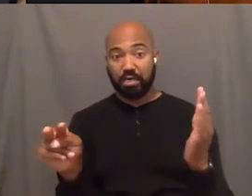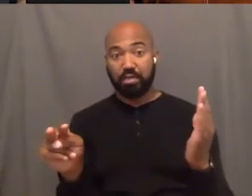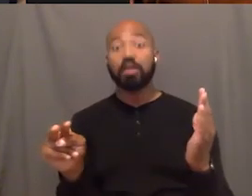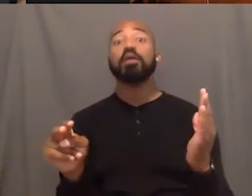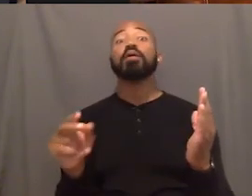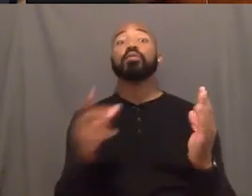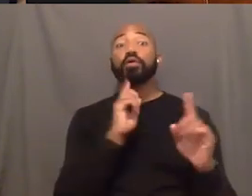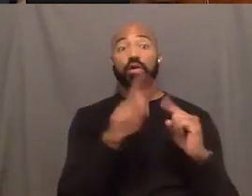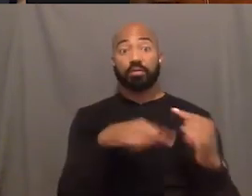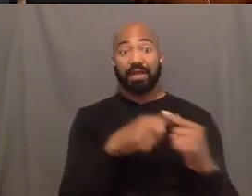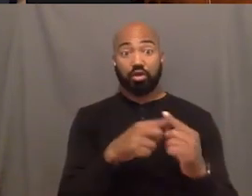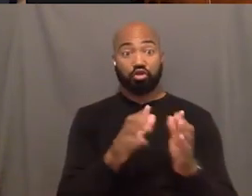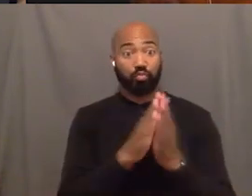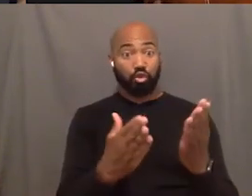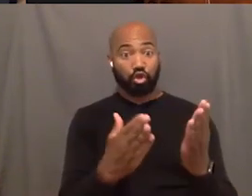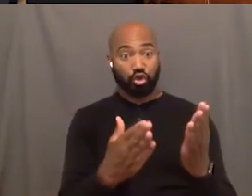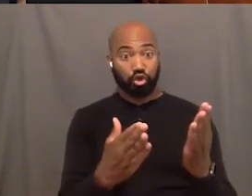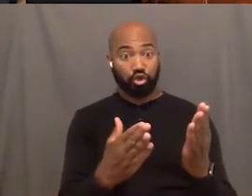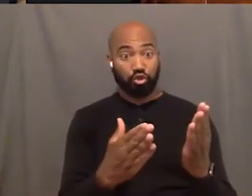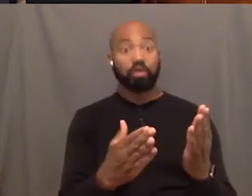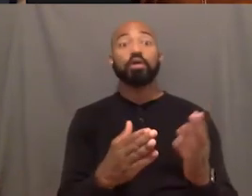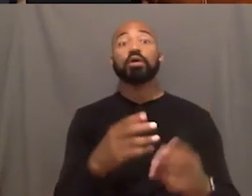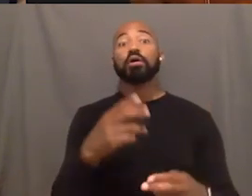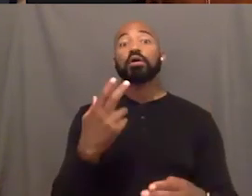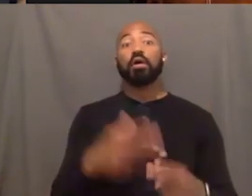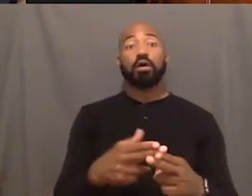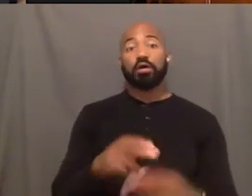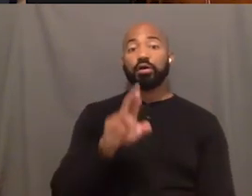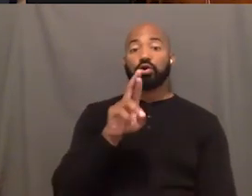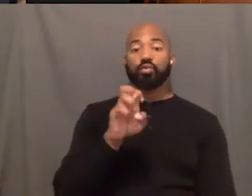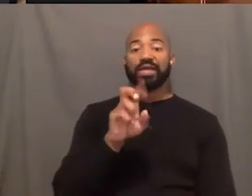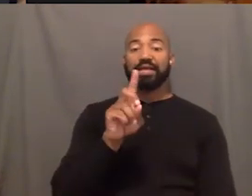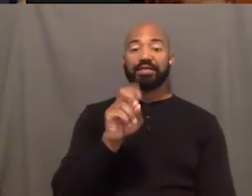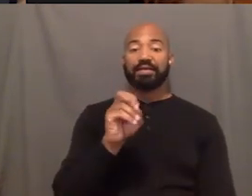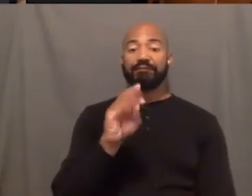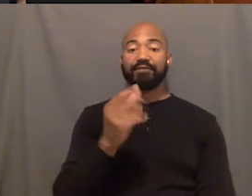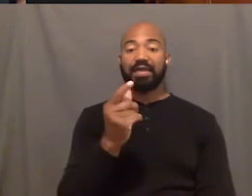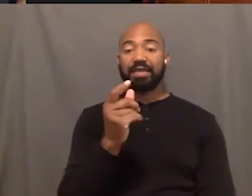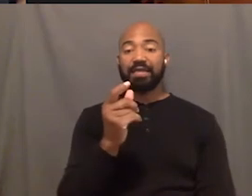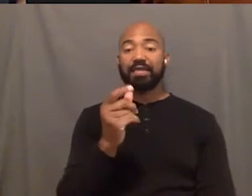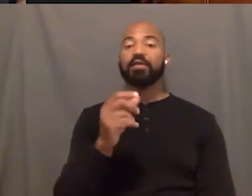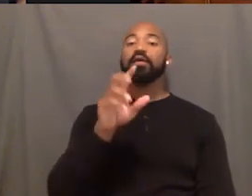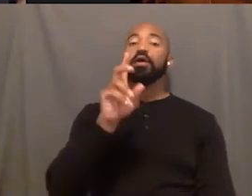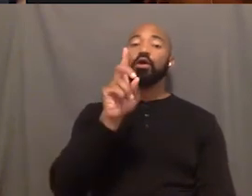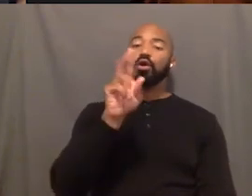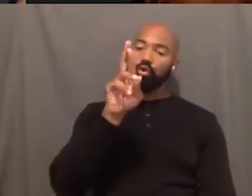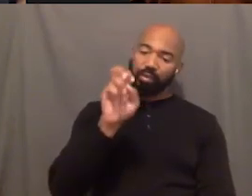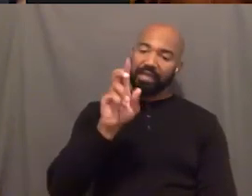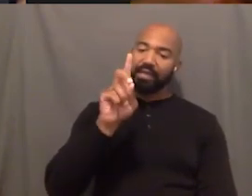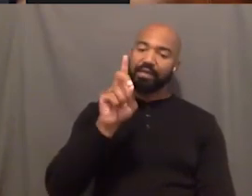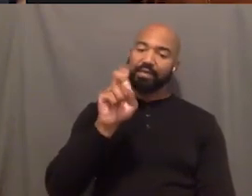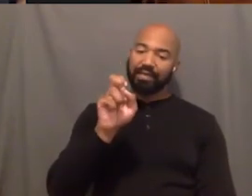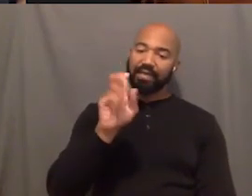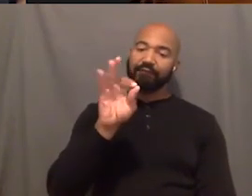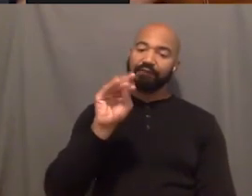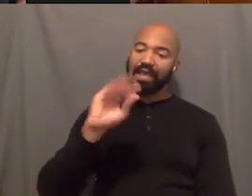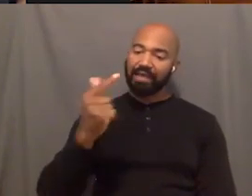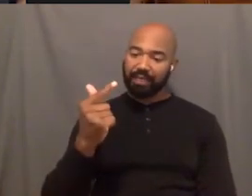which is Redefining Realness by Janet Mock. Yeah. So you read the book right? Yes. Do you love it? Do you like it?